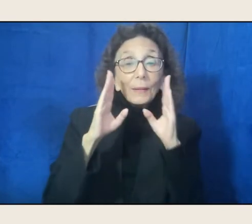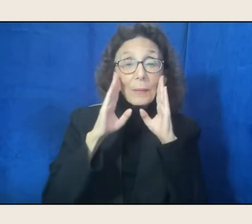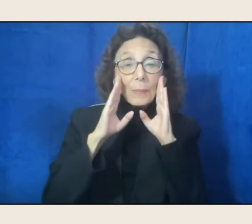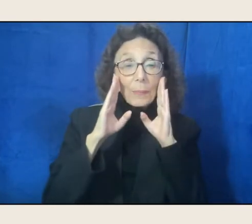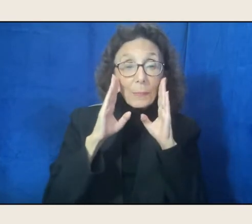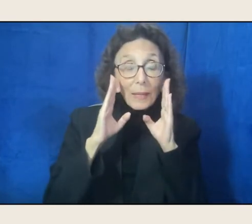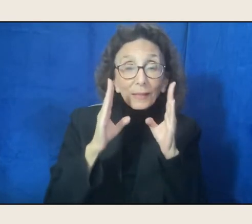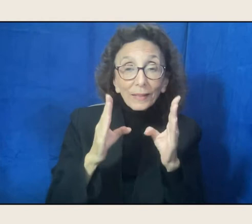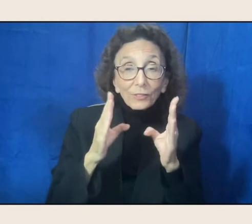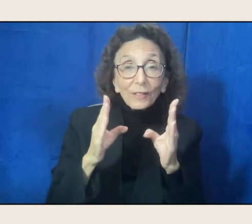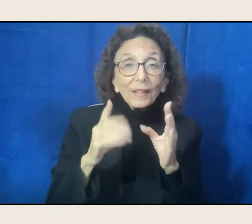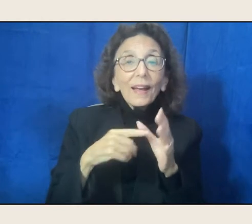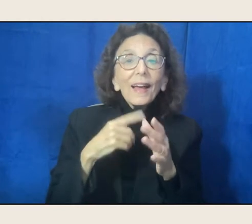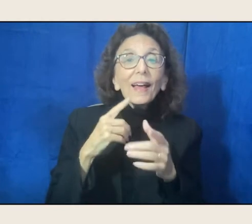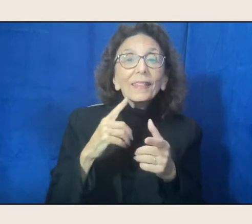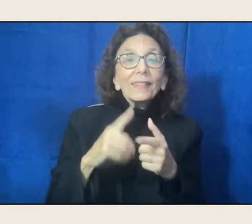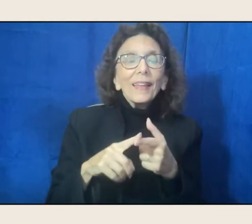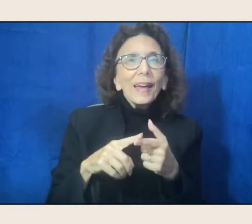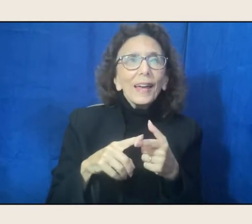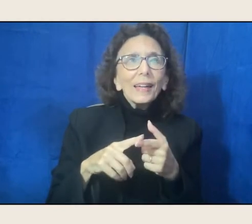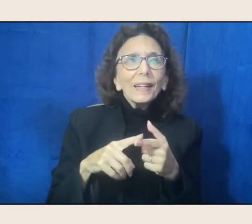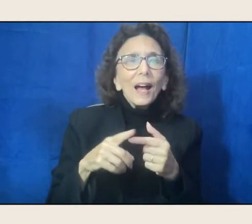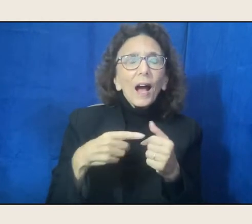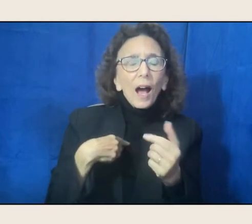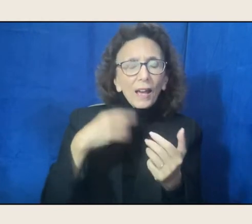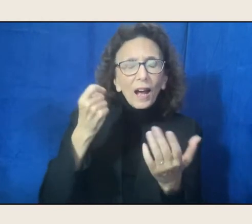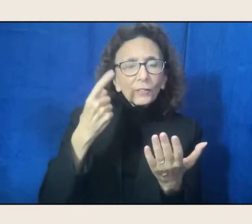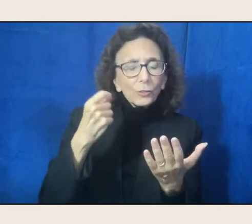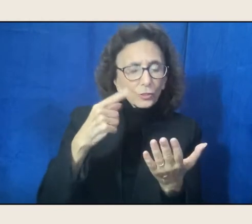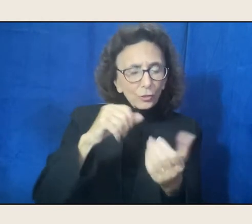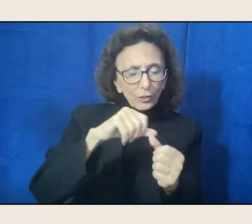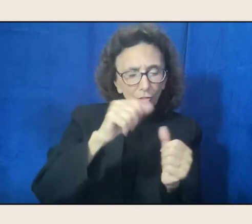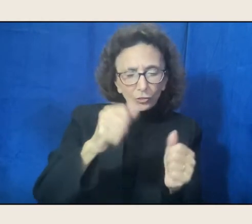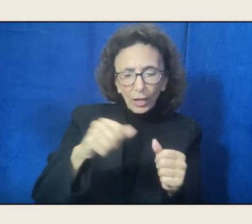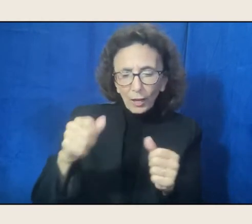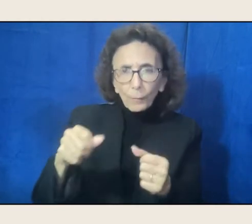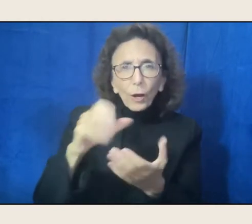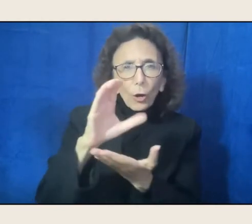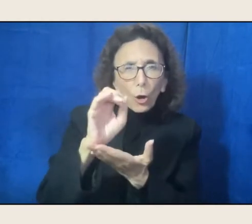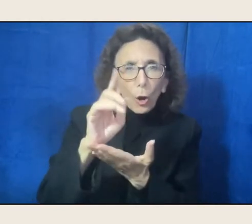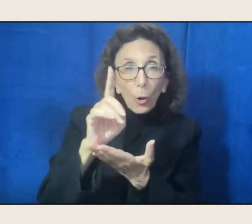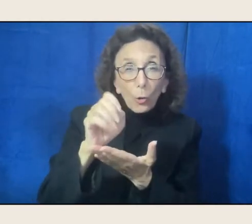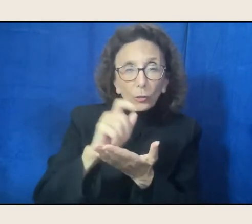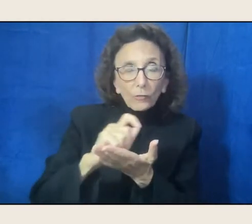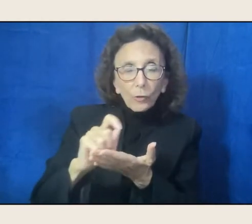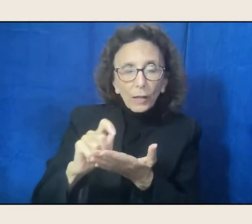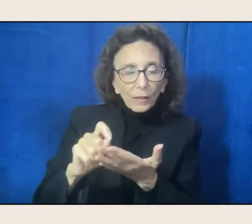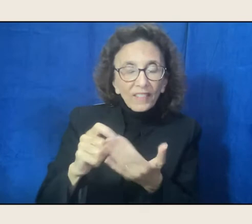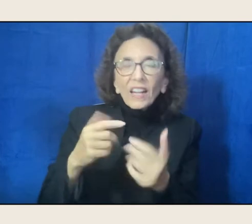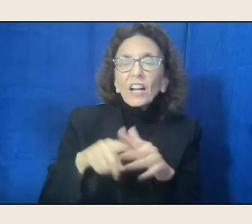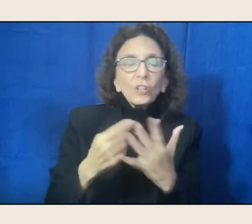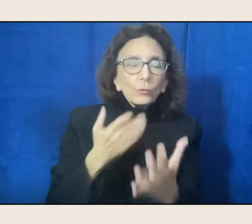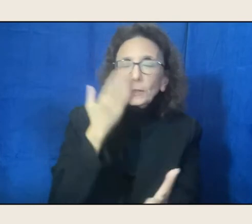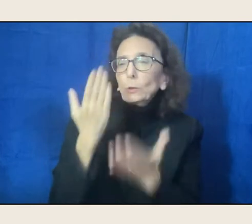it was kind of like a code or a shape. I read everything. Everything that I could get my hands on,